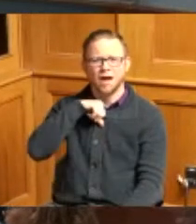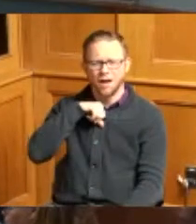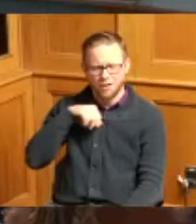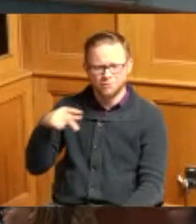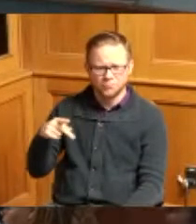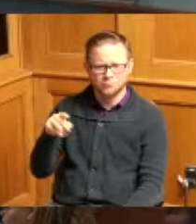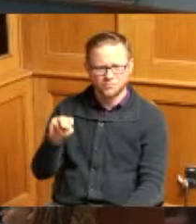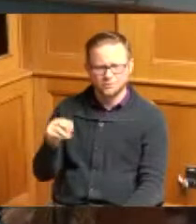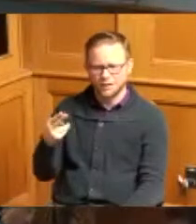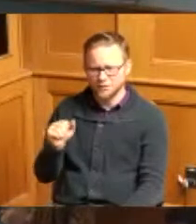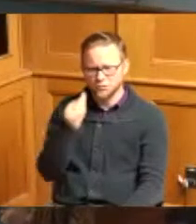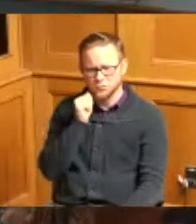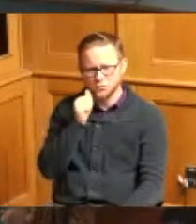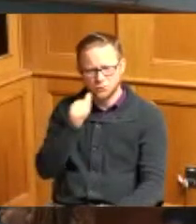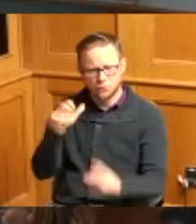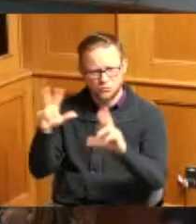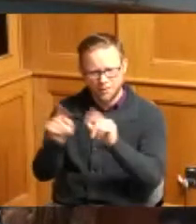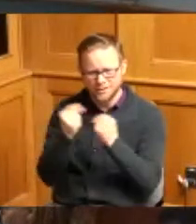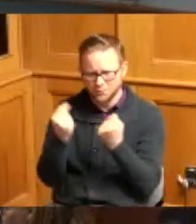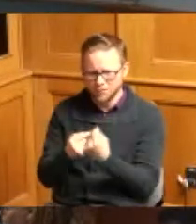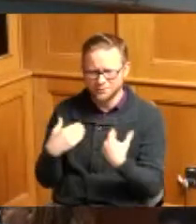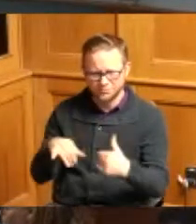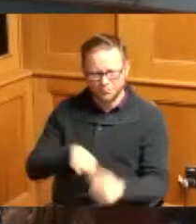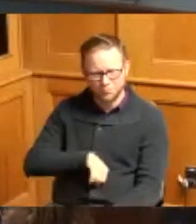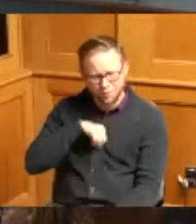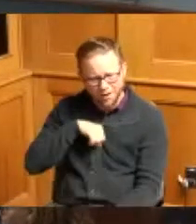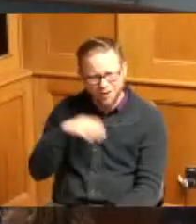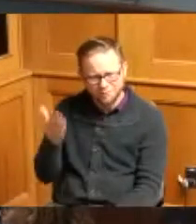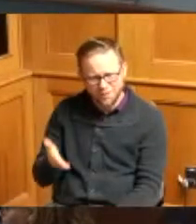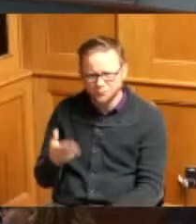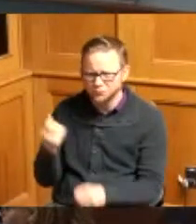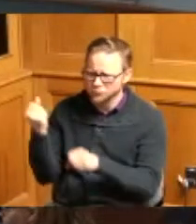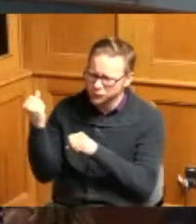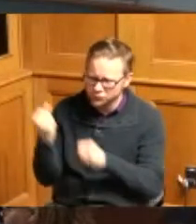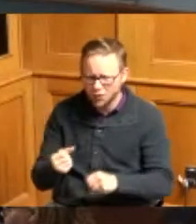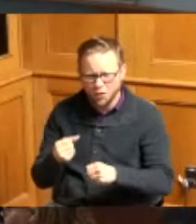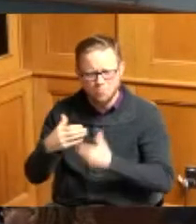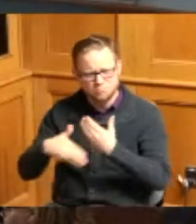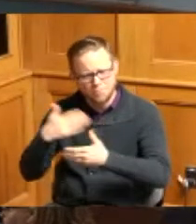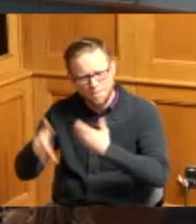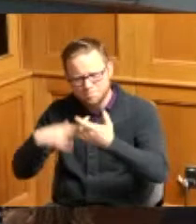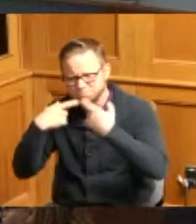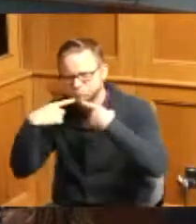High School girls basketball team for their strong finish and successful winning season